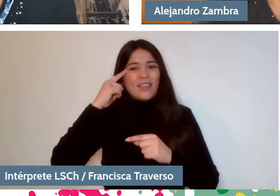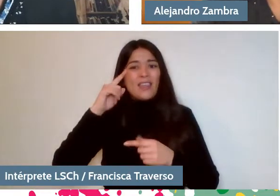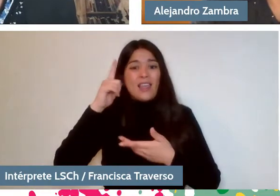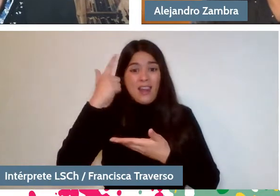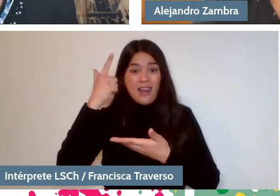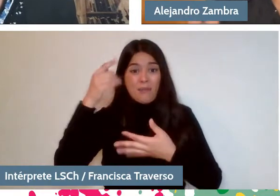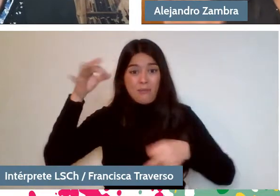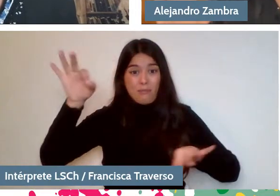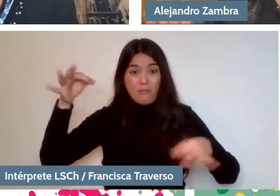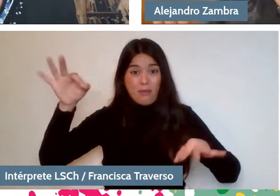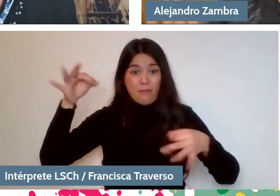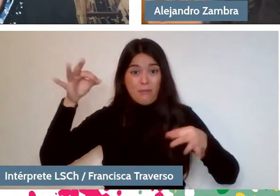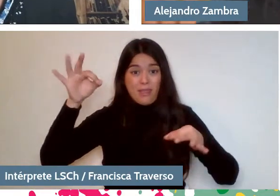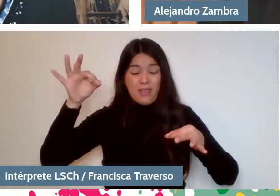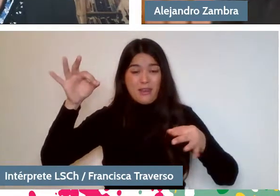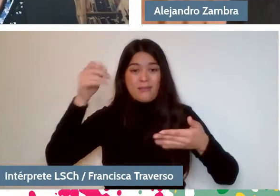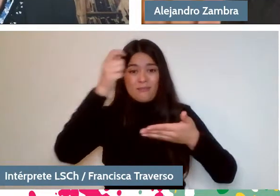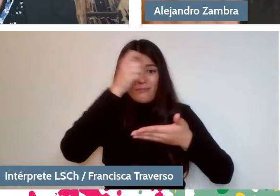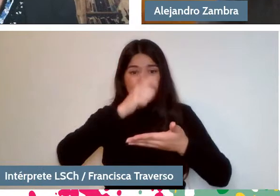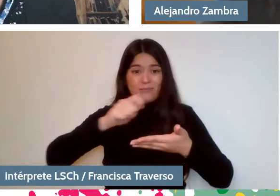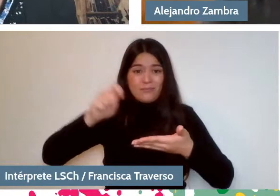like the minimum displacement